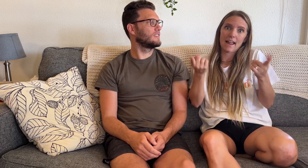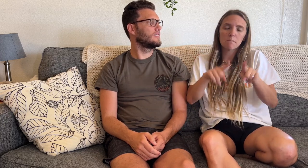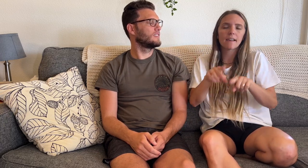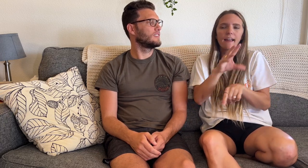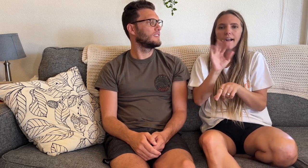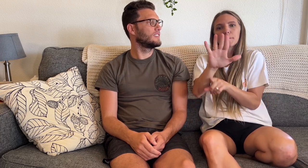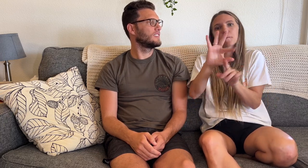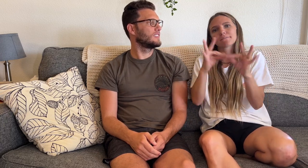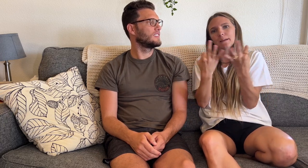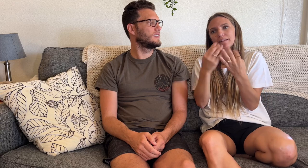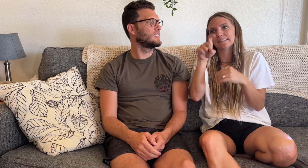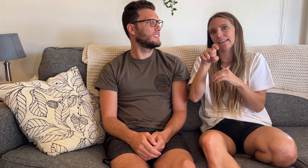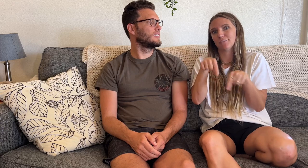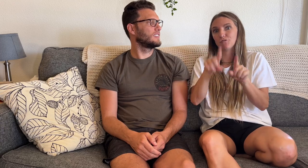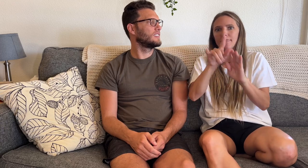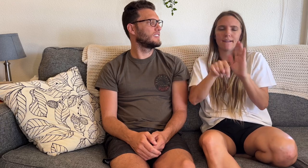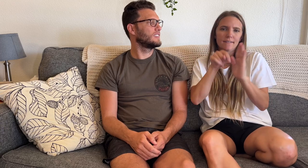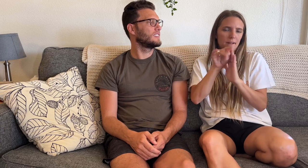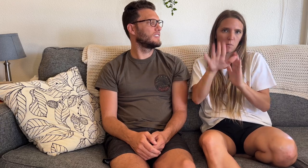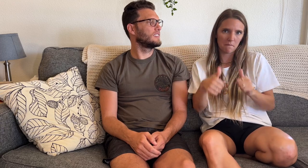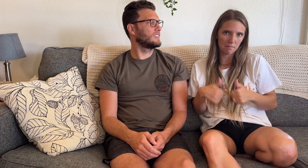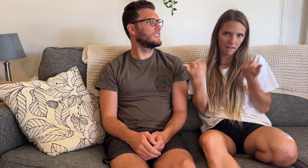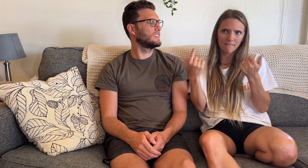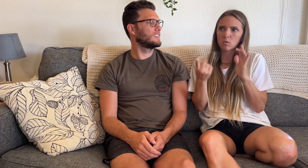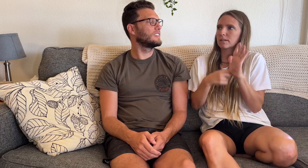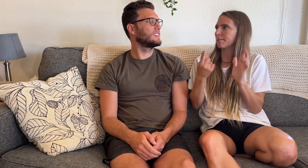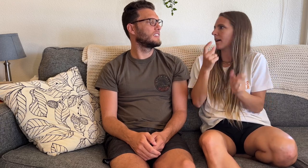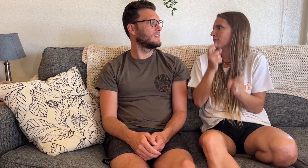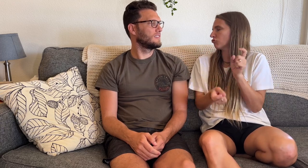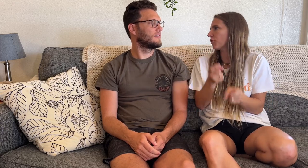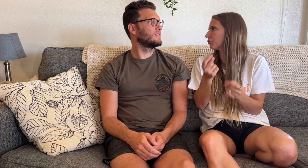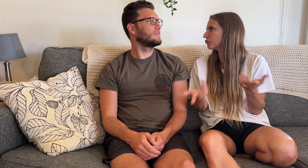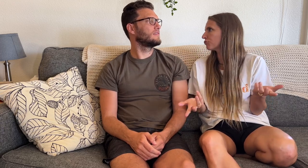and your families needs at the time.